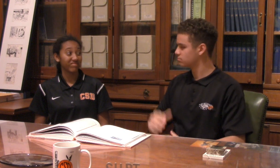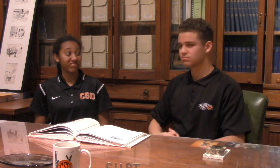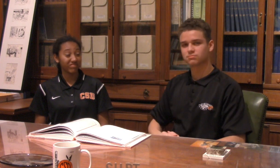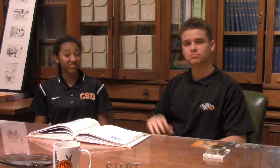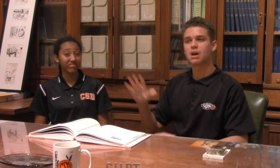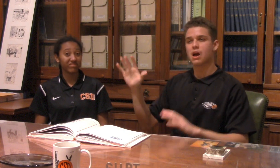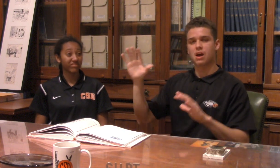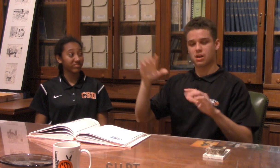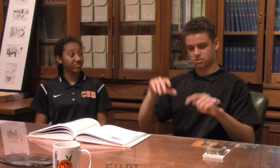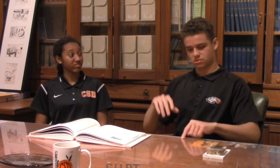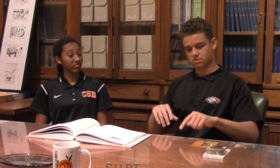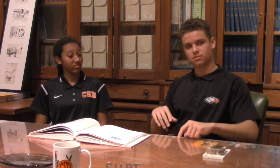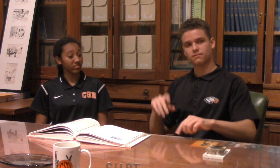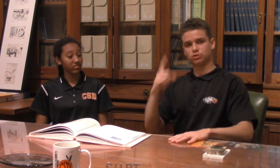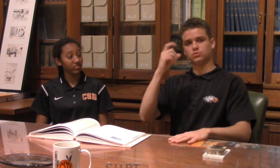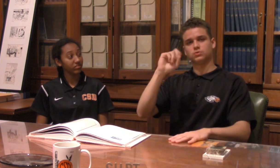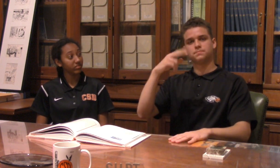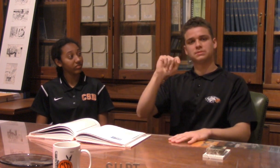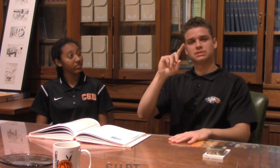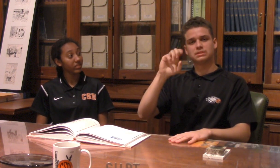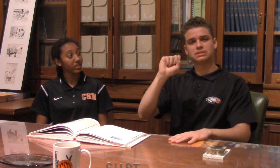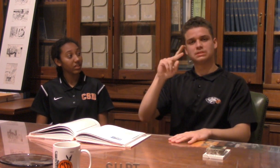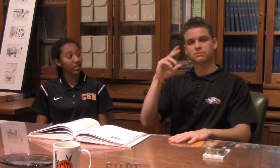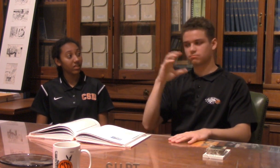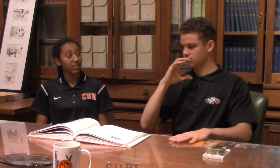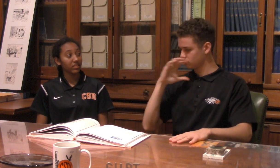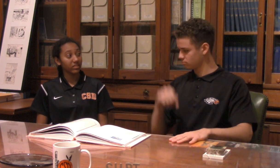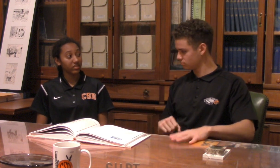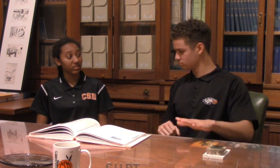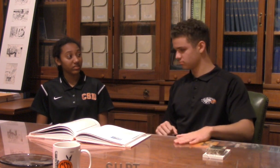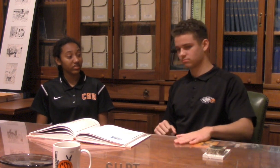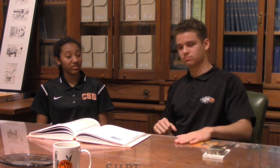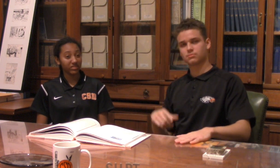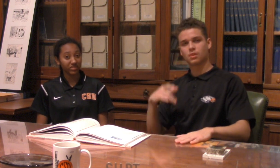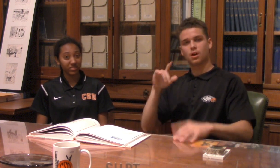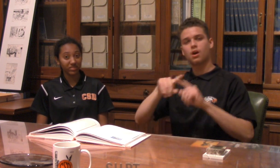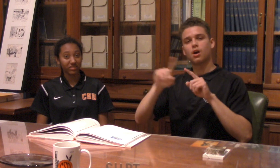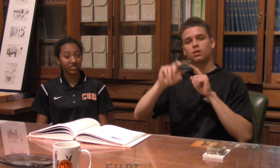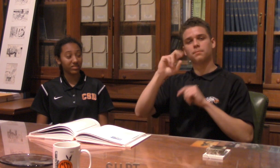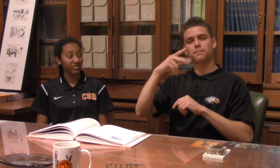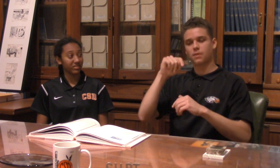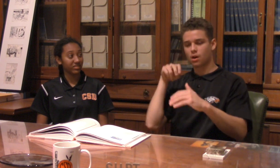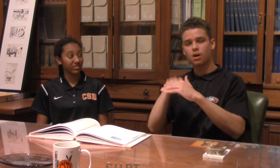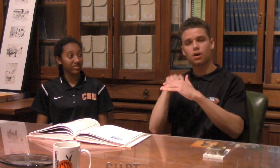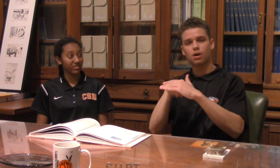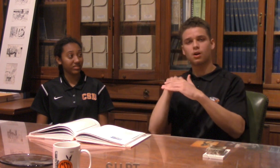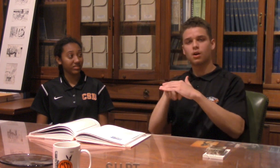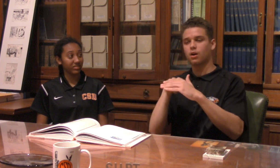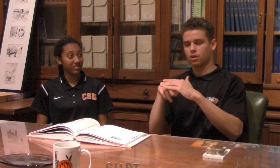What really stood out to us in the museum is the very first superintendent's desk, which has been used by so many superintendents.